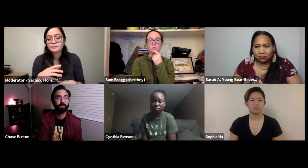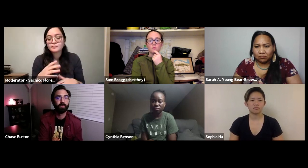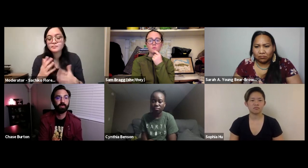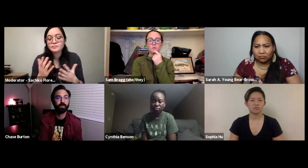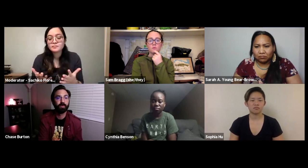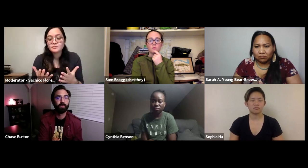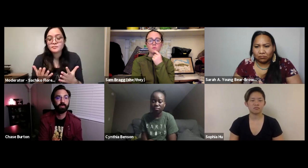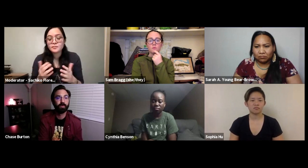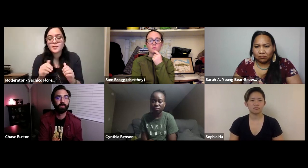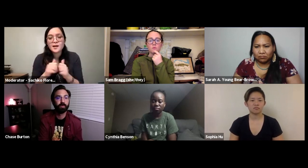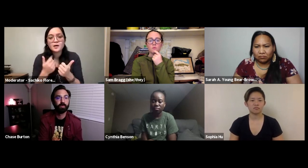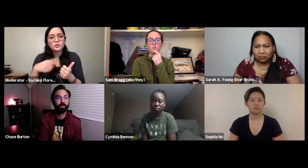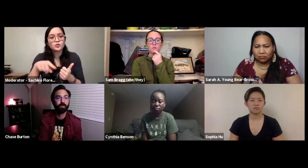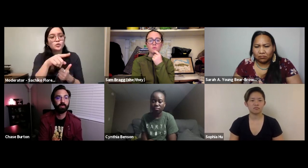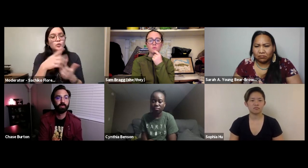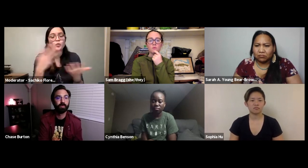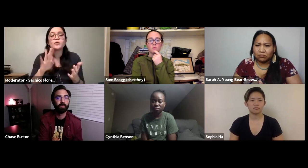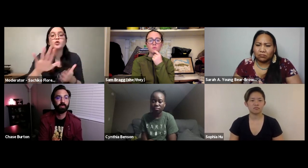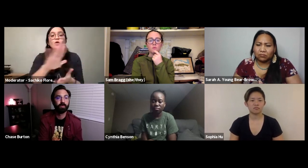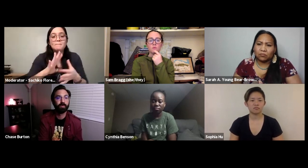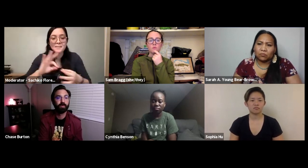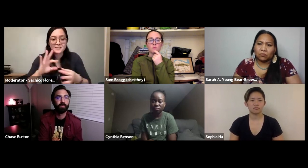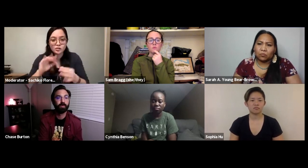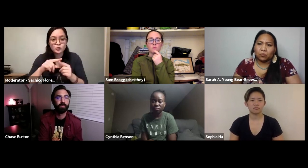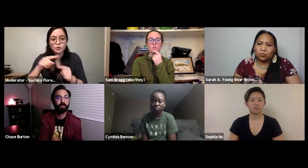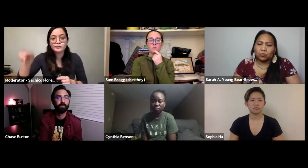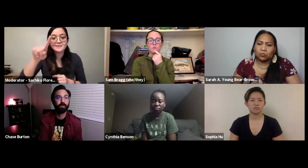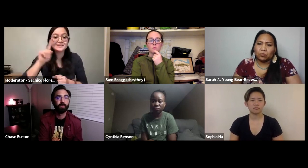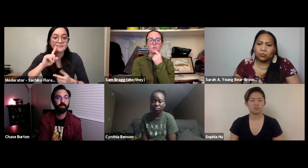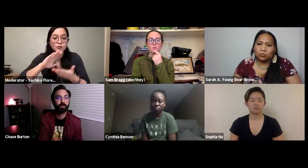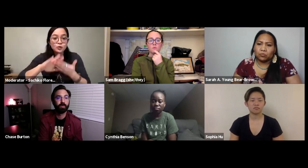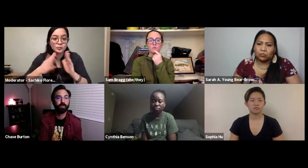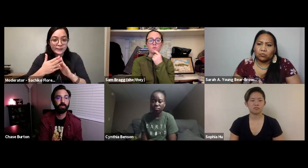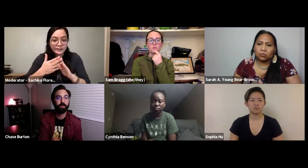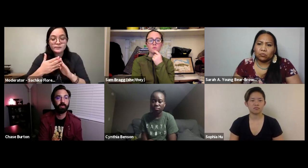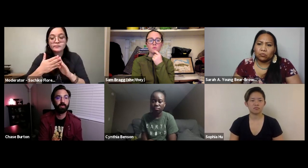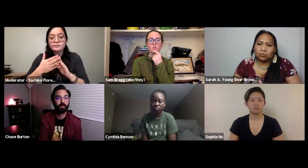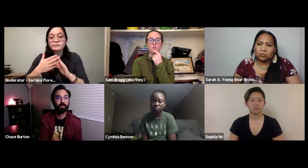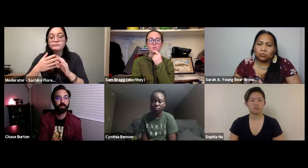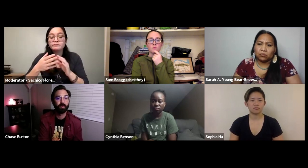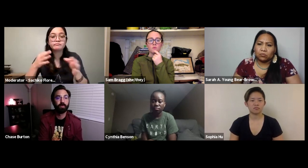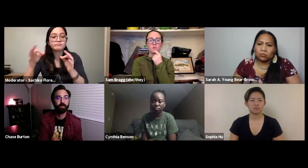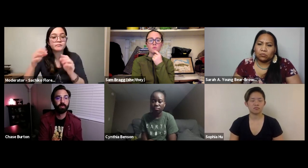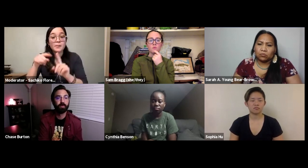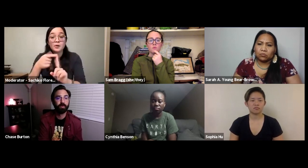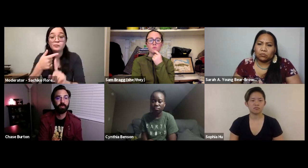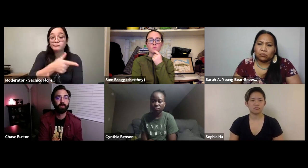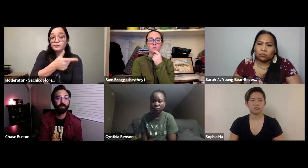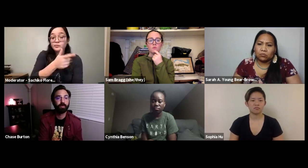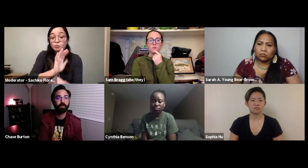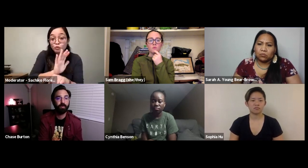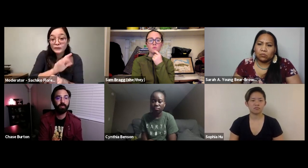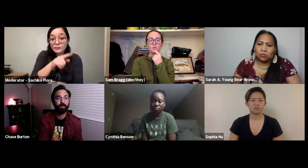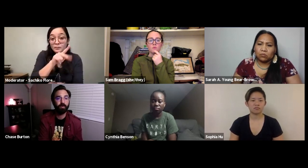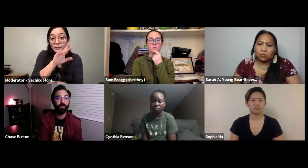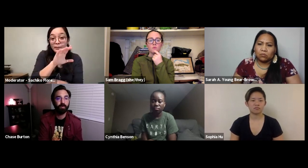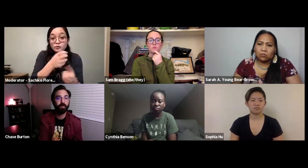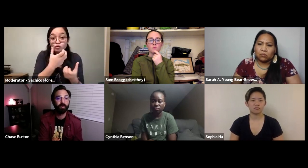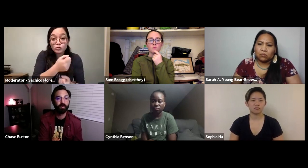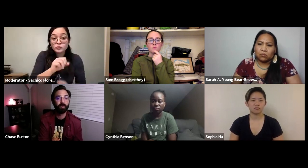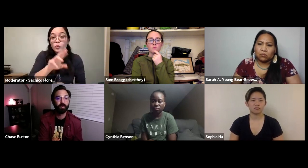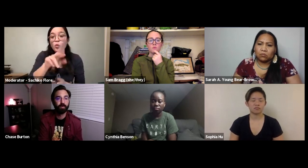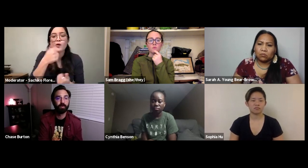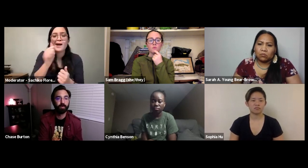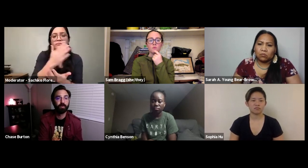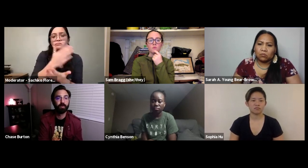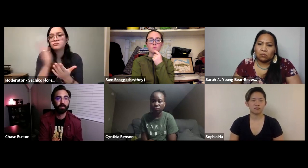advocacy work setting. What is your message to the deaf community either about Public